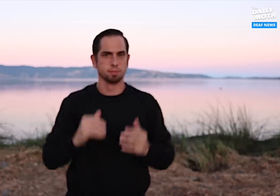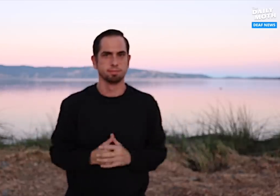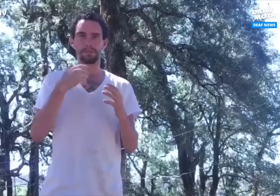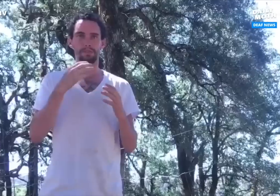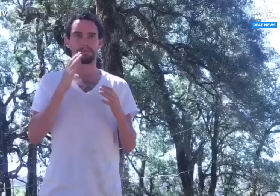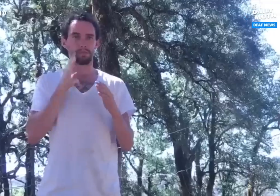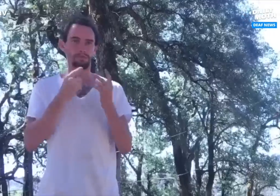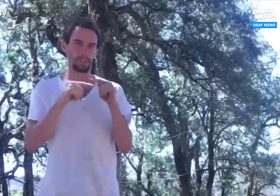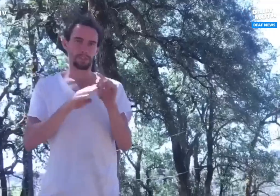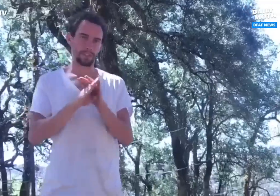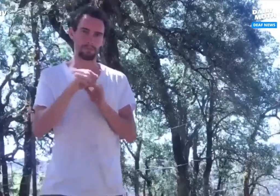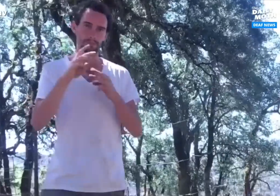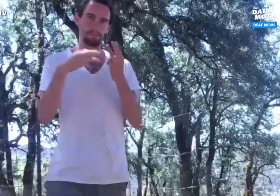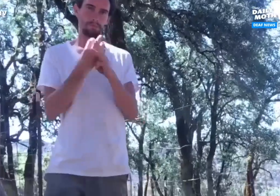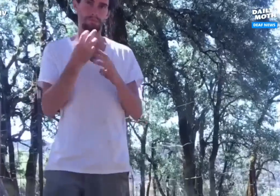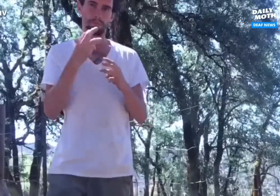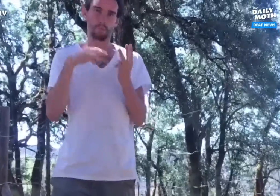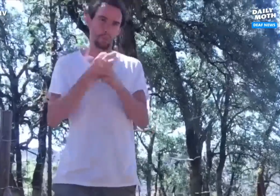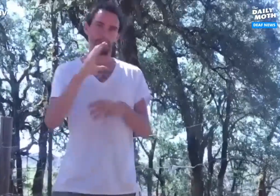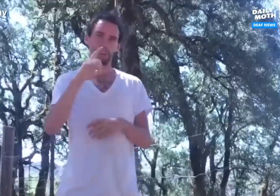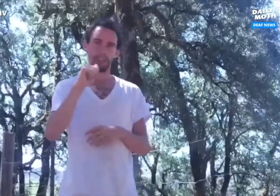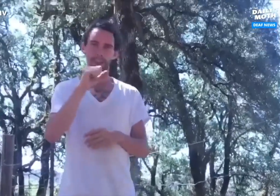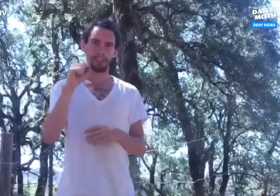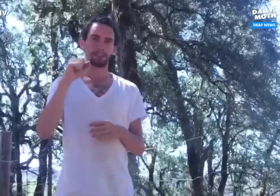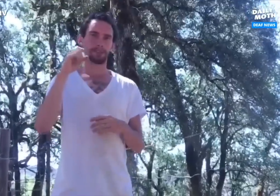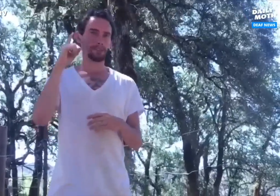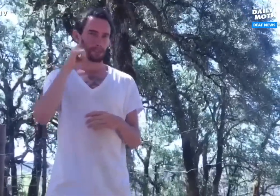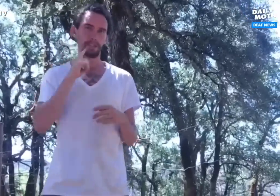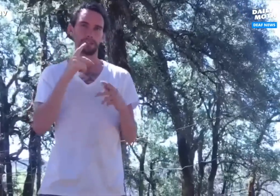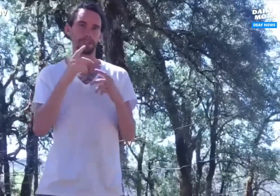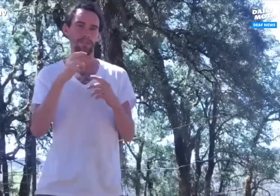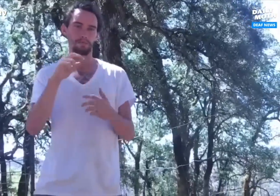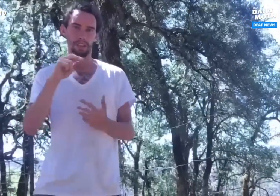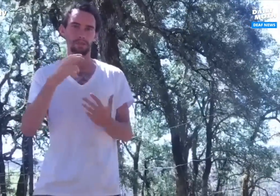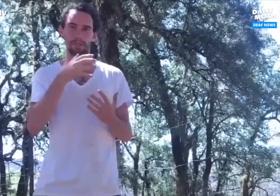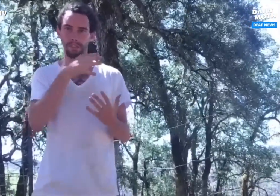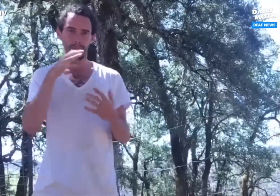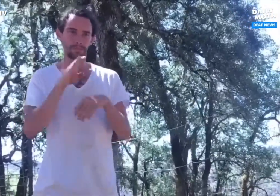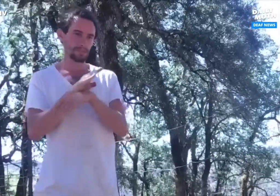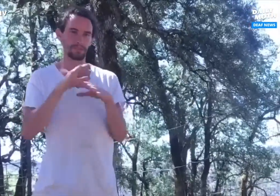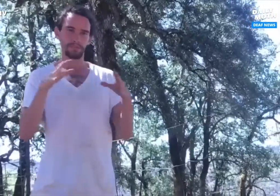I will try to develop a world-class deaf ranch and agricultural business.